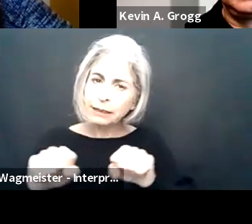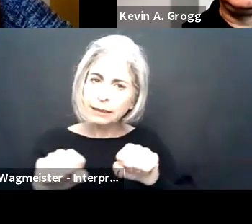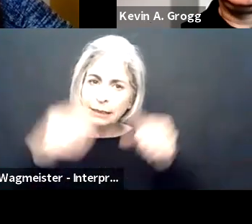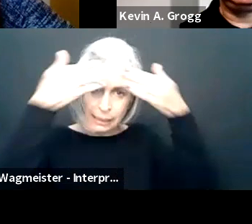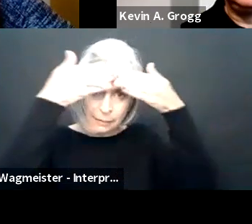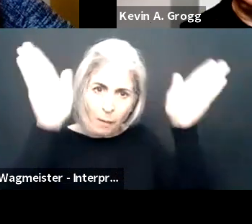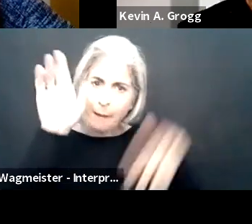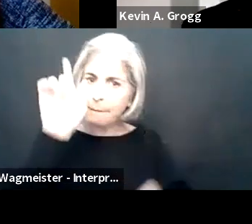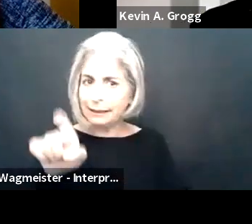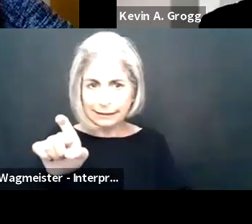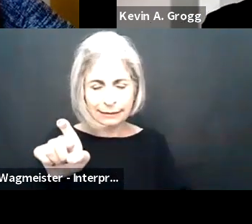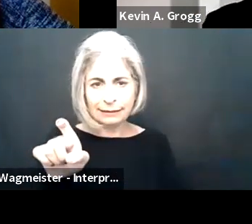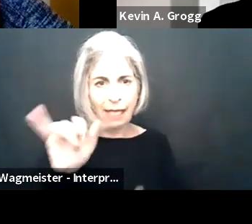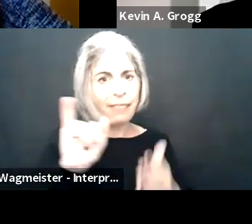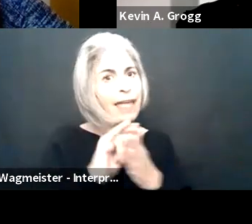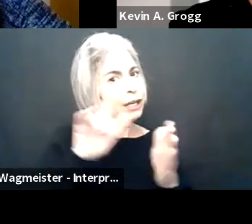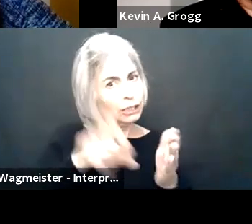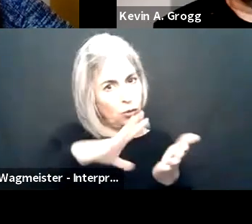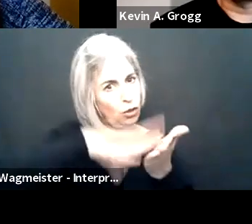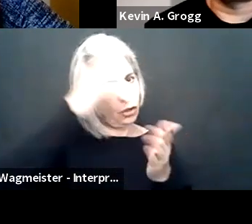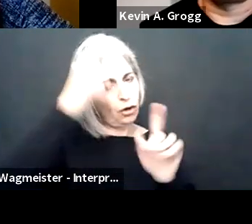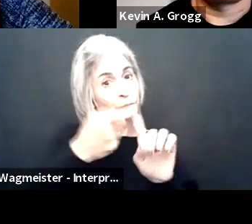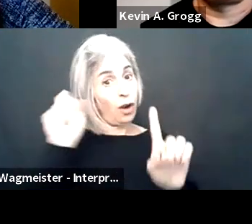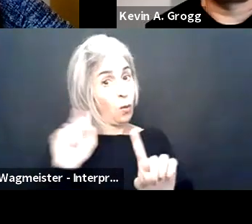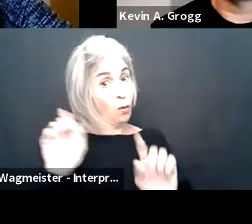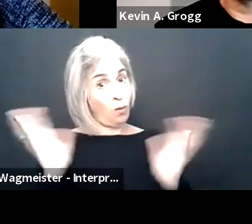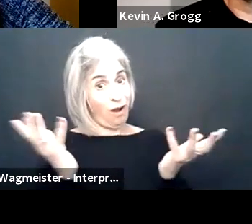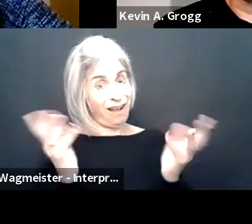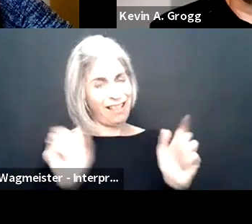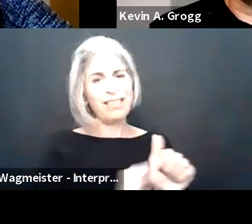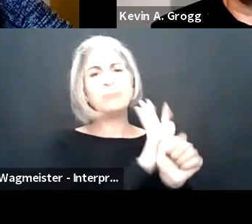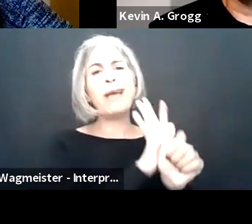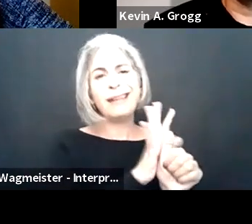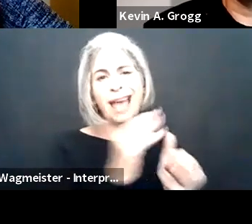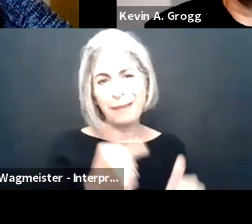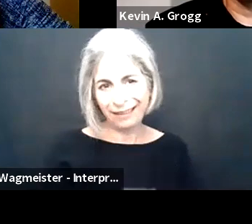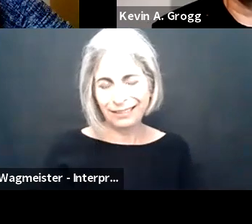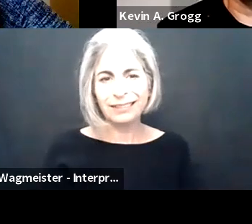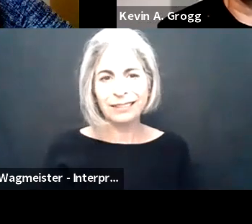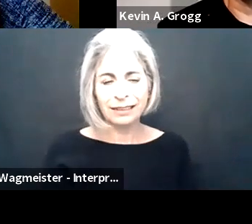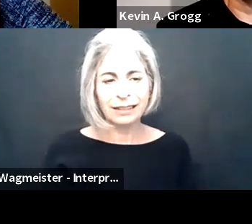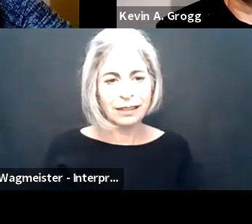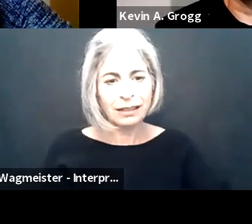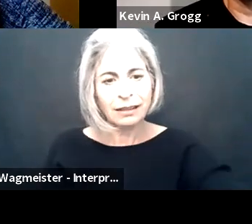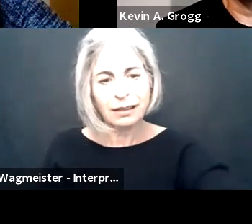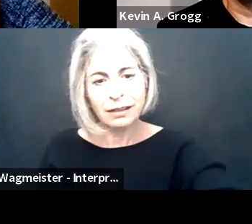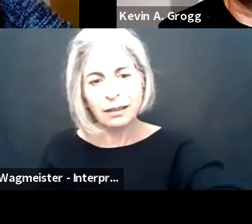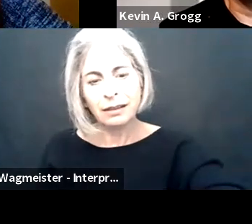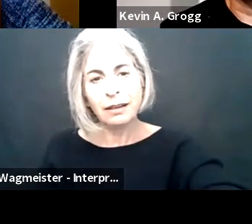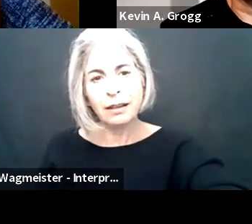possibilities. And that's, you know, that's certainly a